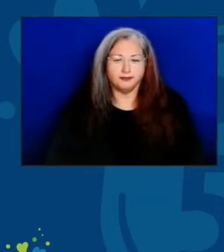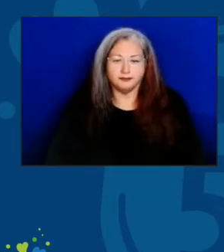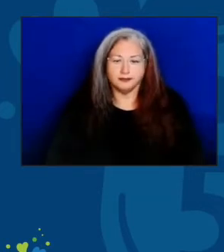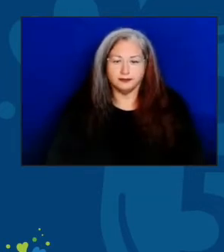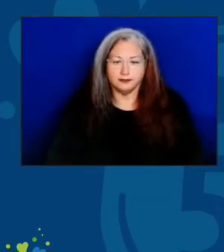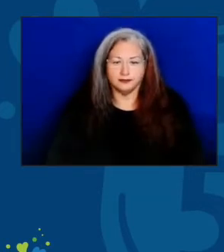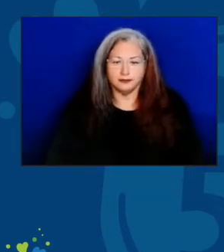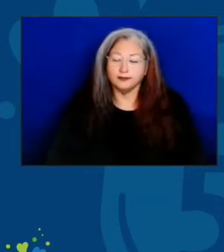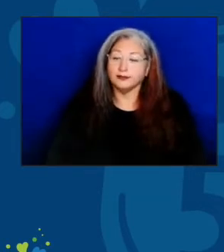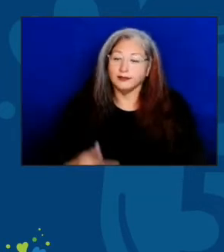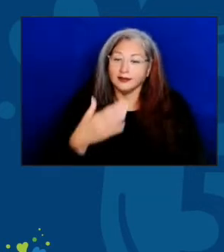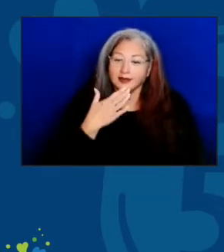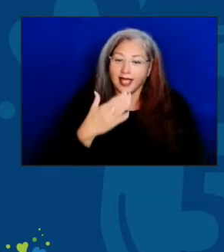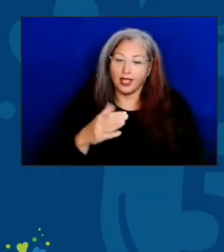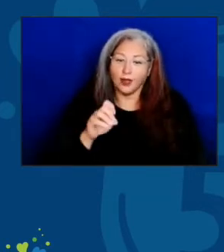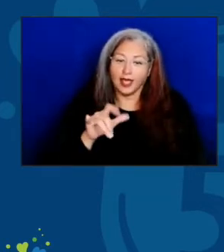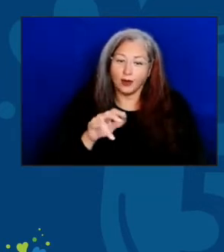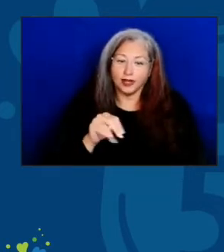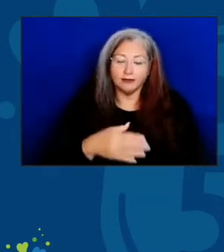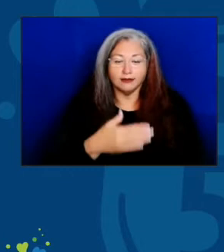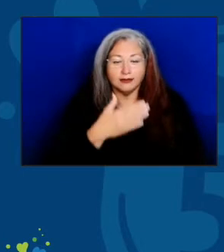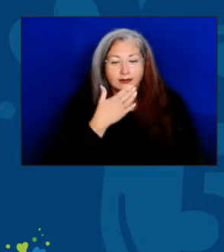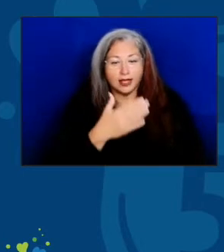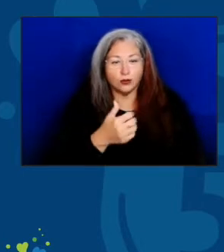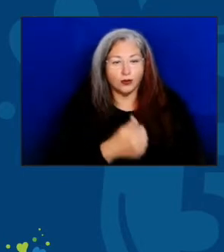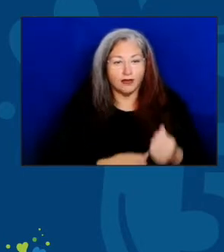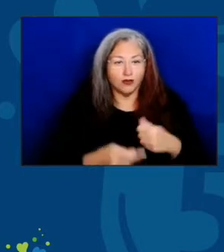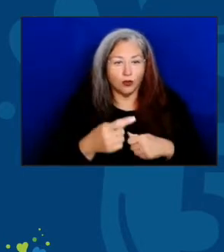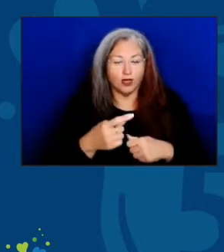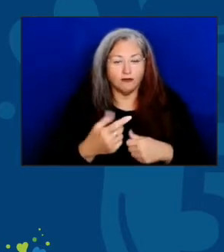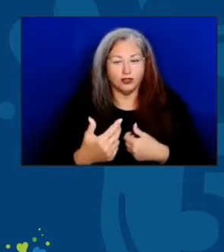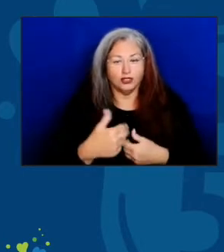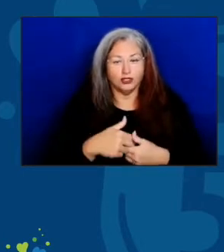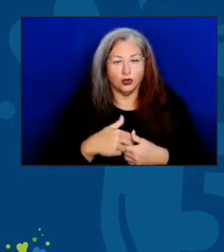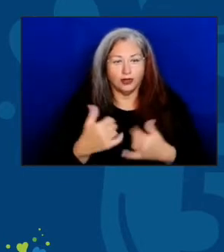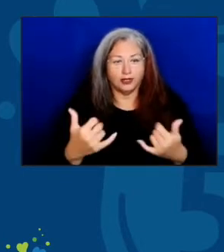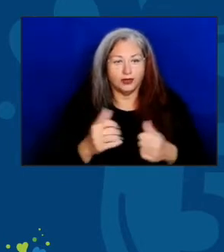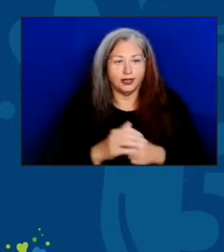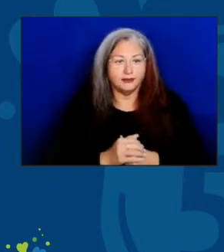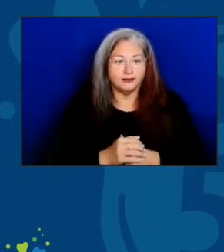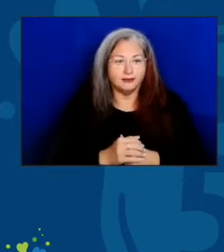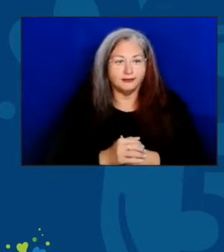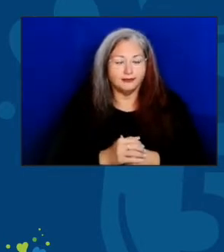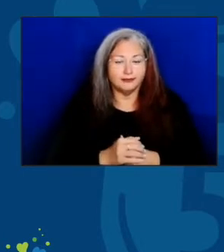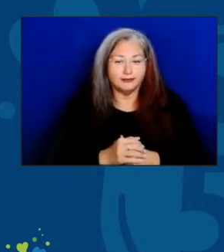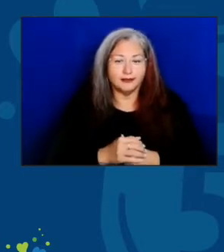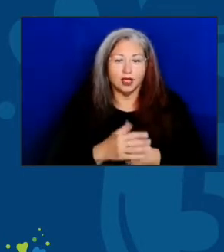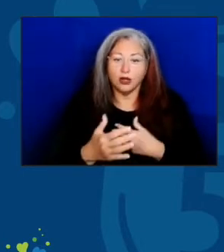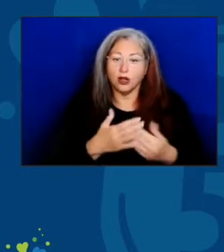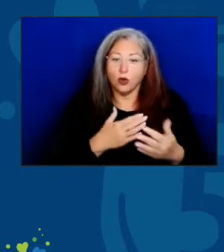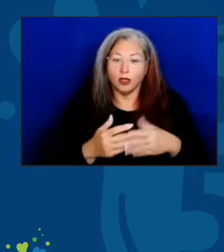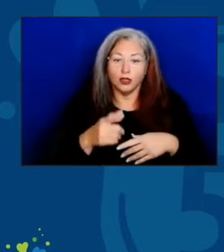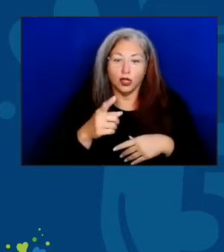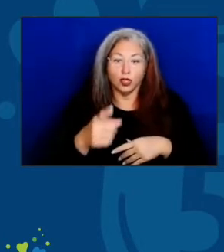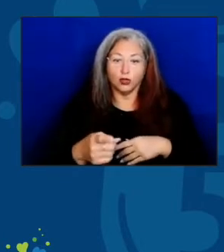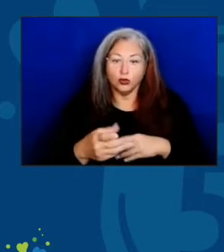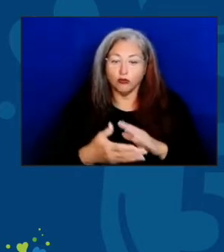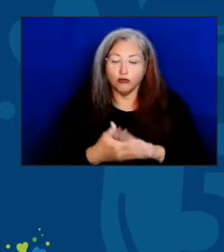Thank you, Edwin, and thank you everyone for joining us today. Whether you're someone who runs a nutrition program,